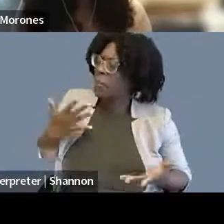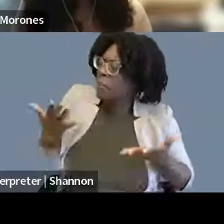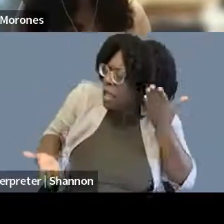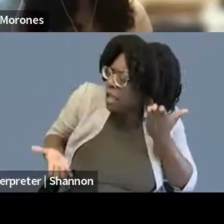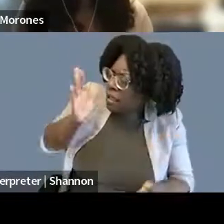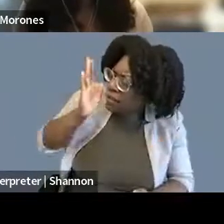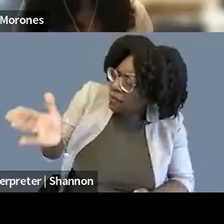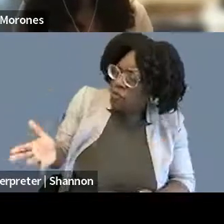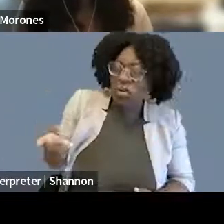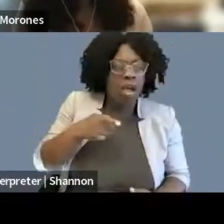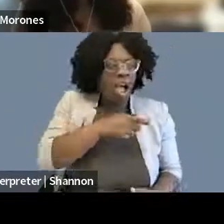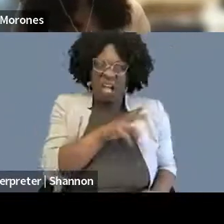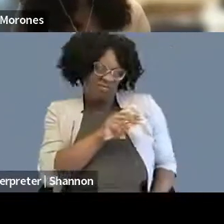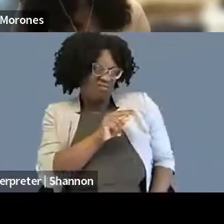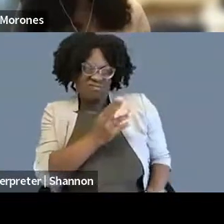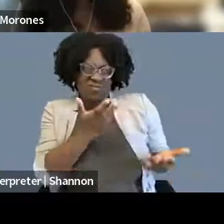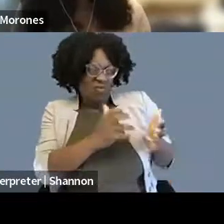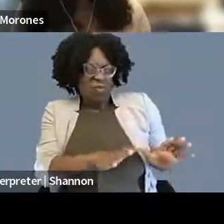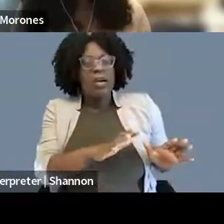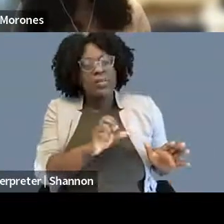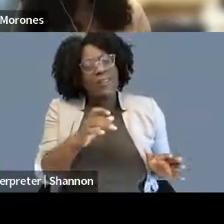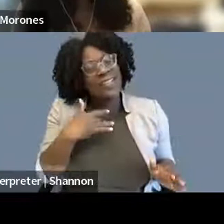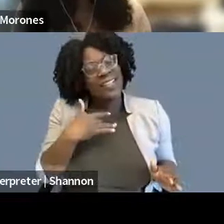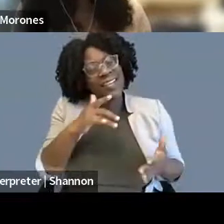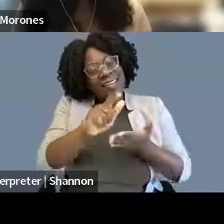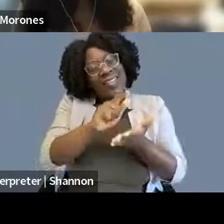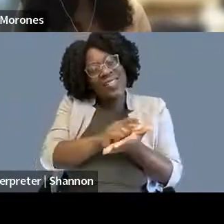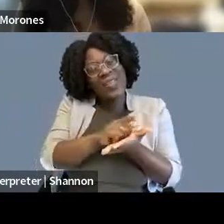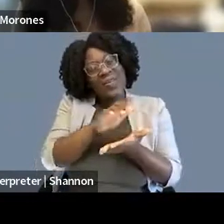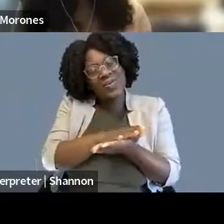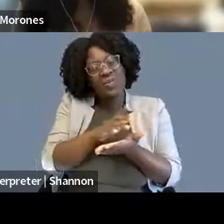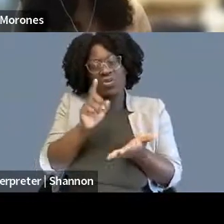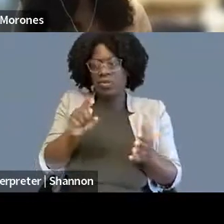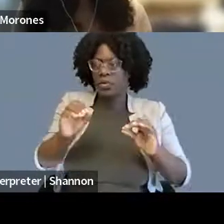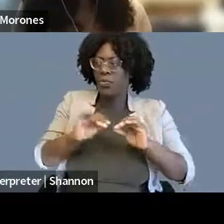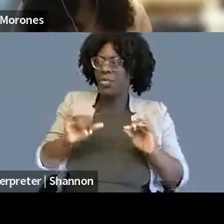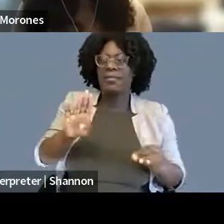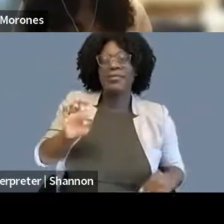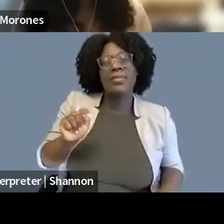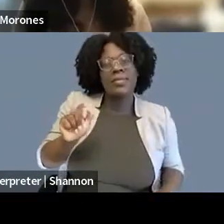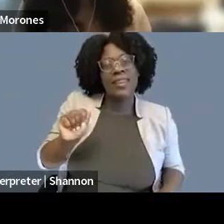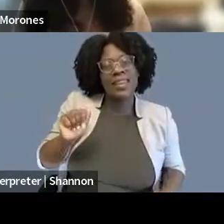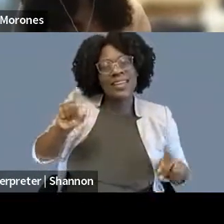And so I think law school should be a little more of a beta testing mentality for people where you get to dabble and see what you like.